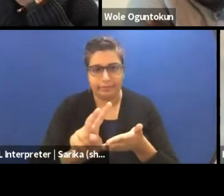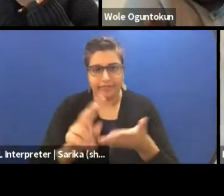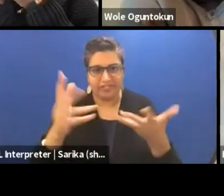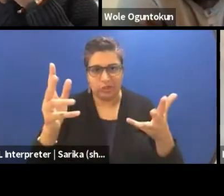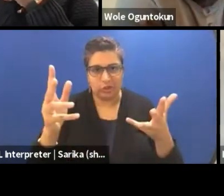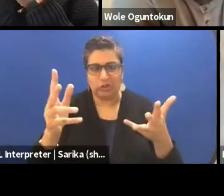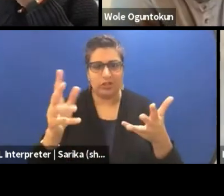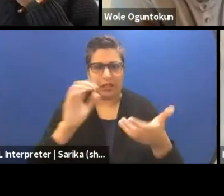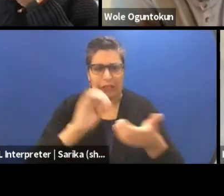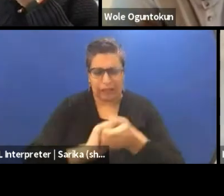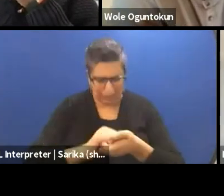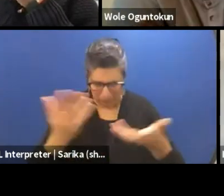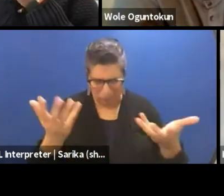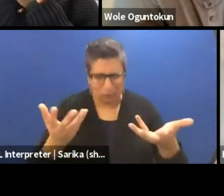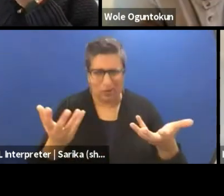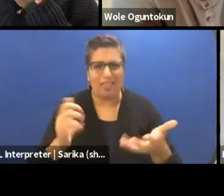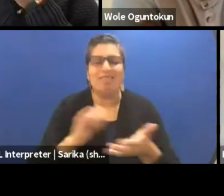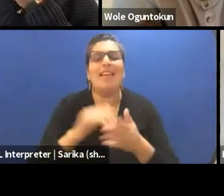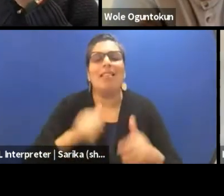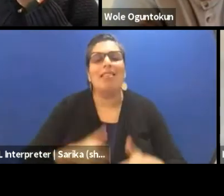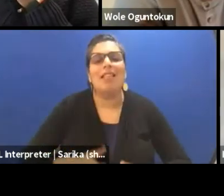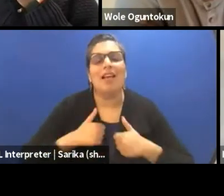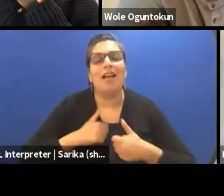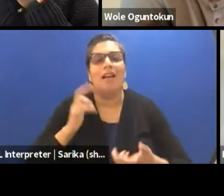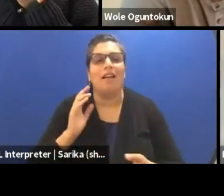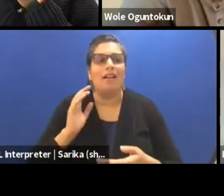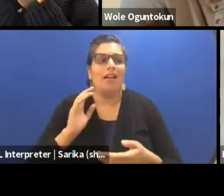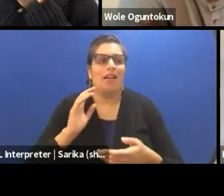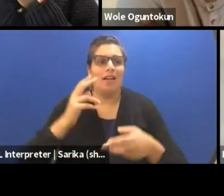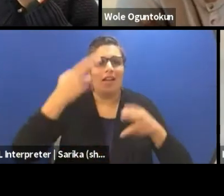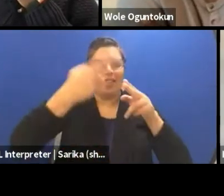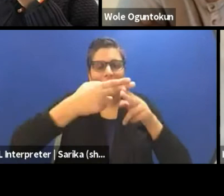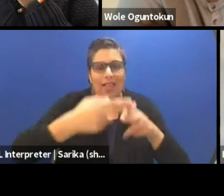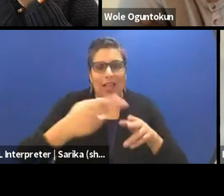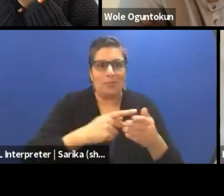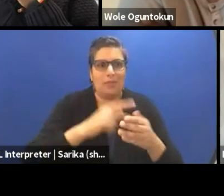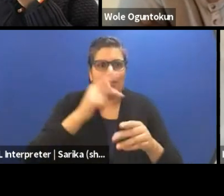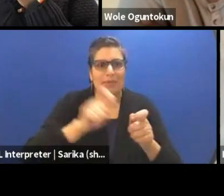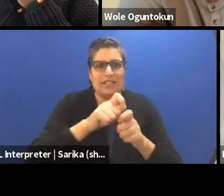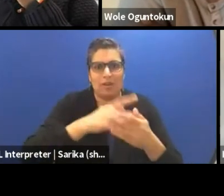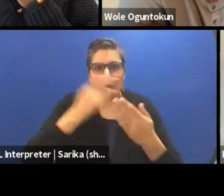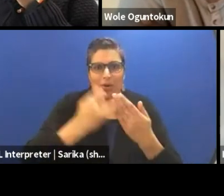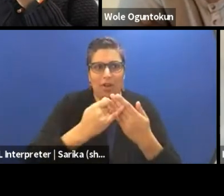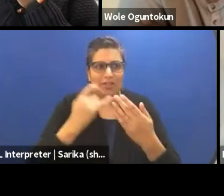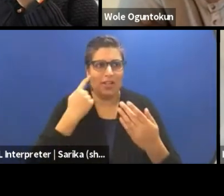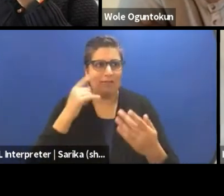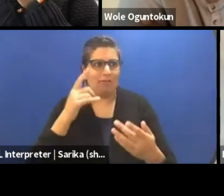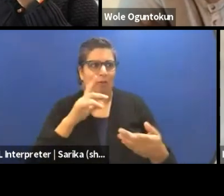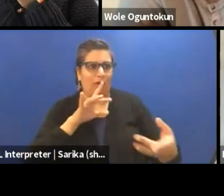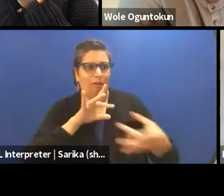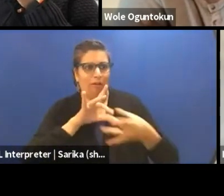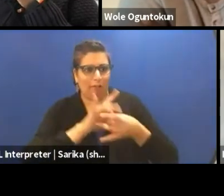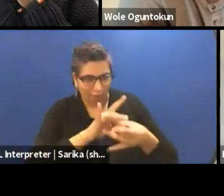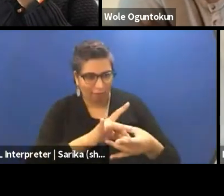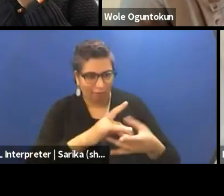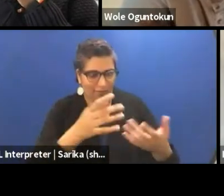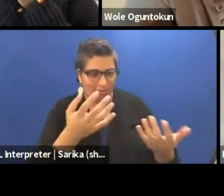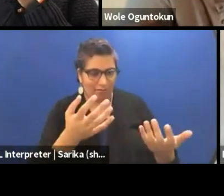That's a lie, that's putting names to a particular project for us to give it relevance. So as brother Wole was saying